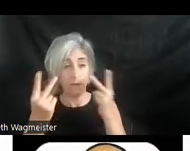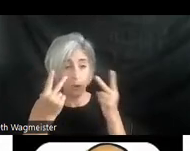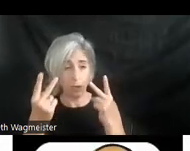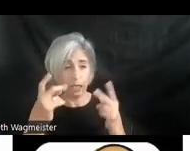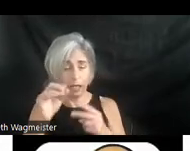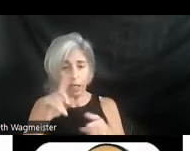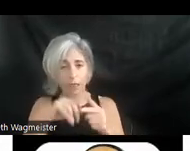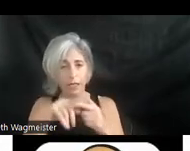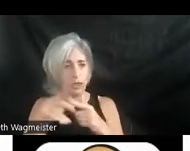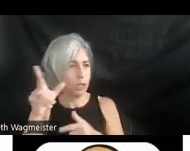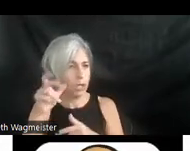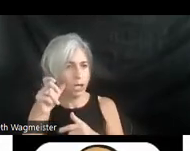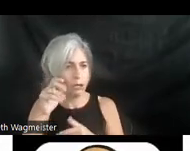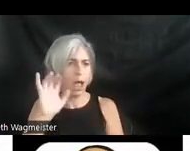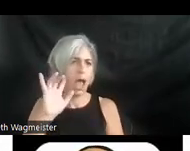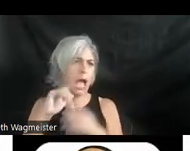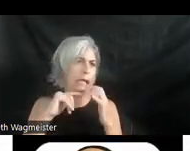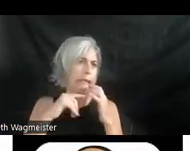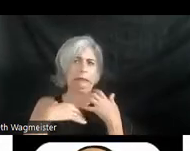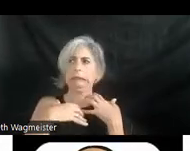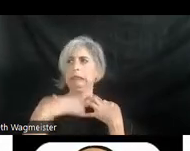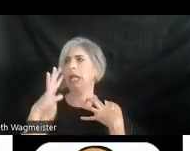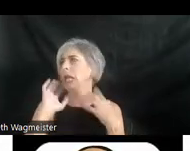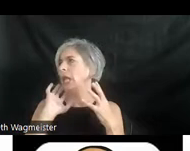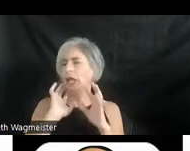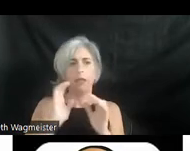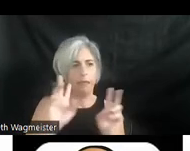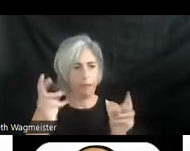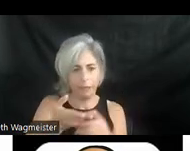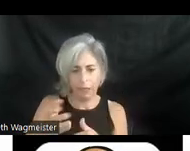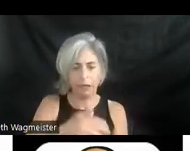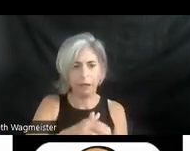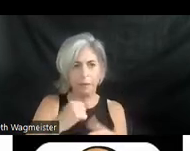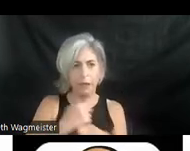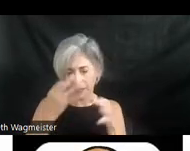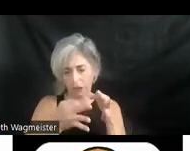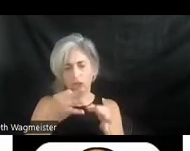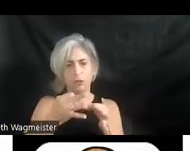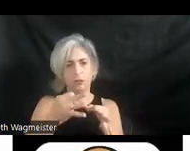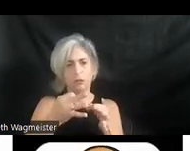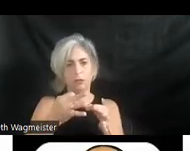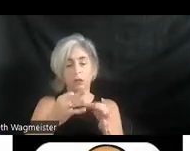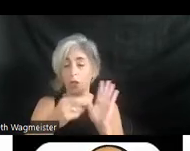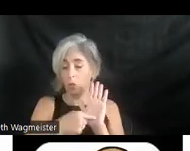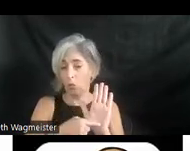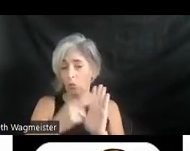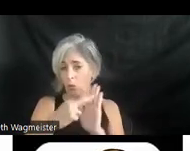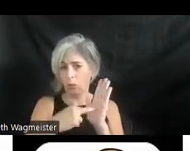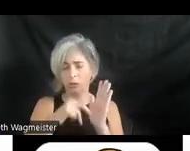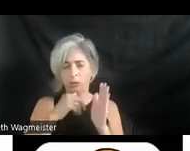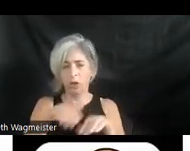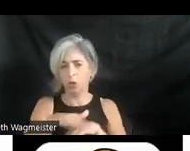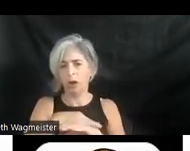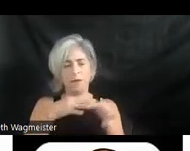to hear the um thing. Make that judgement. Golden rule, don't cover the dialogue. But